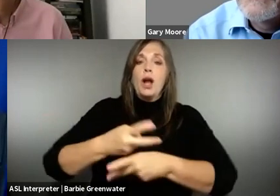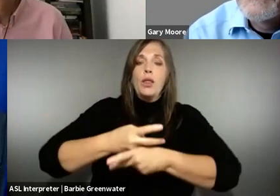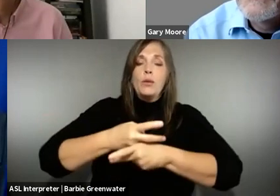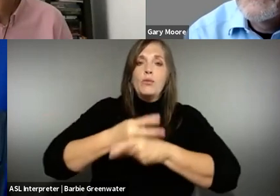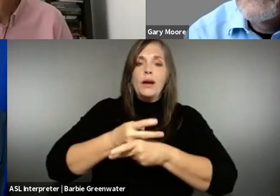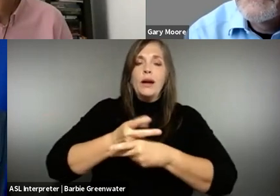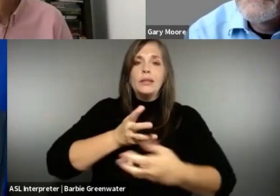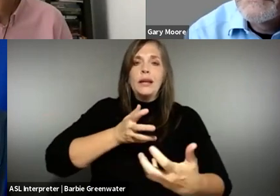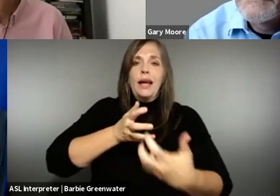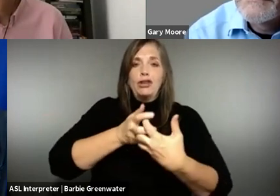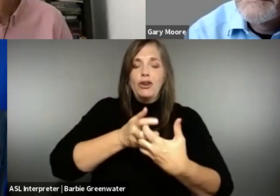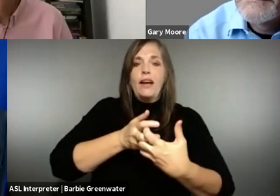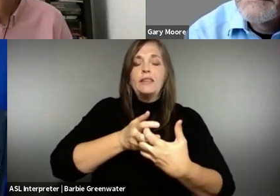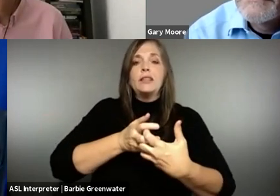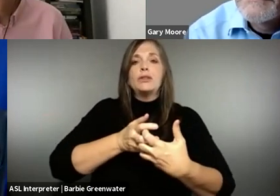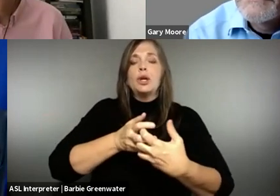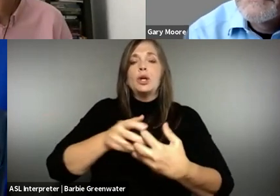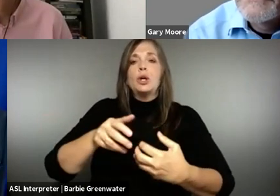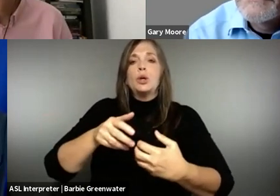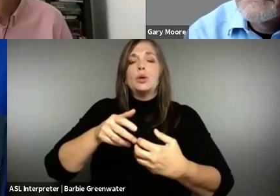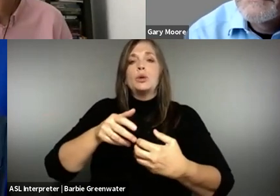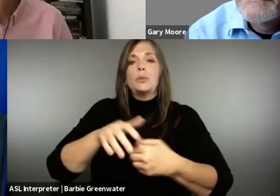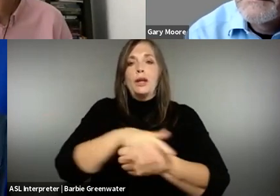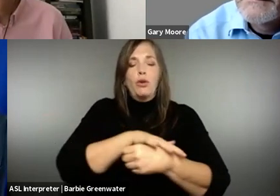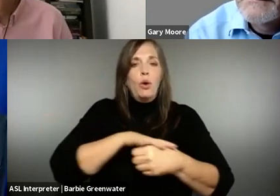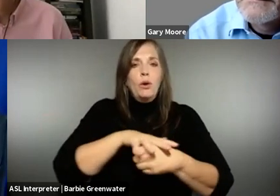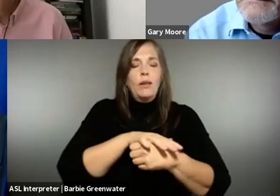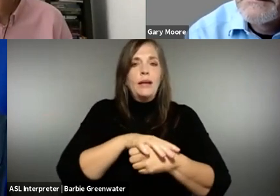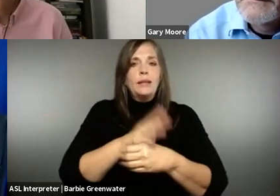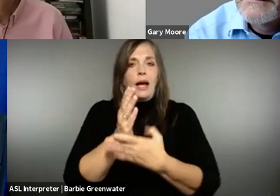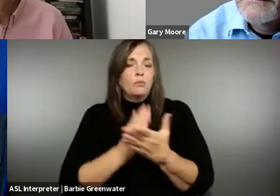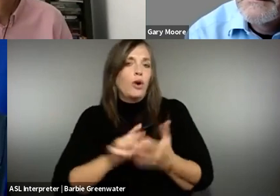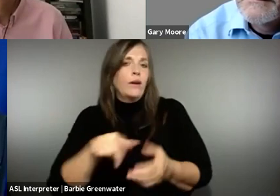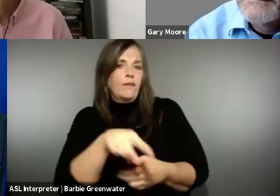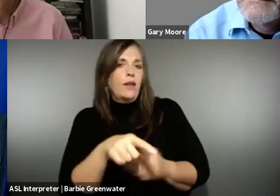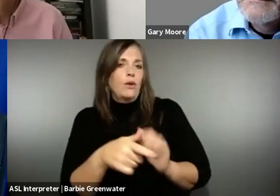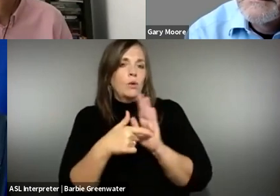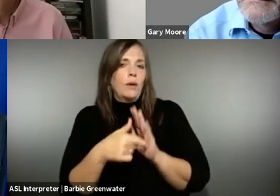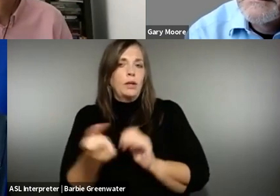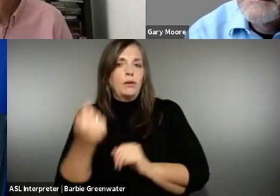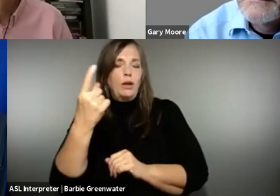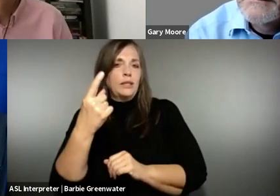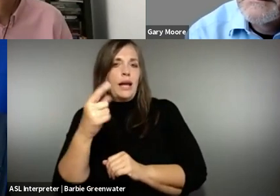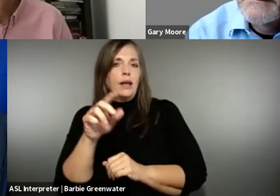languages. Do you think that most countries will require websites and product interfaces to be localized in their in-country languages as part